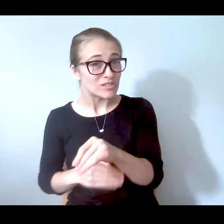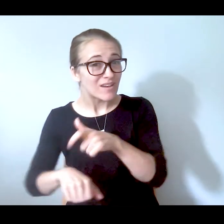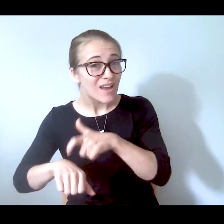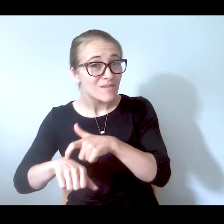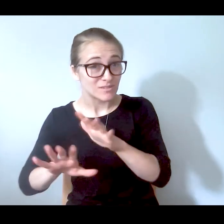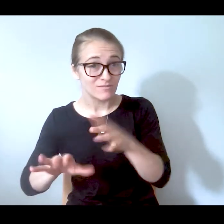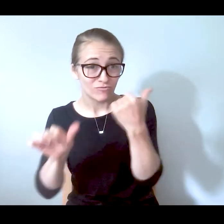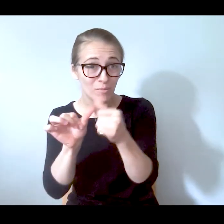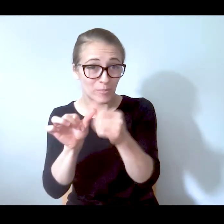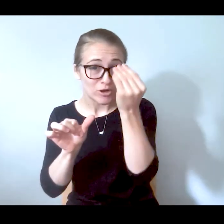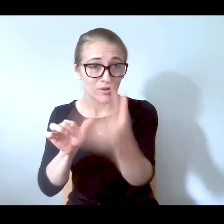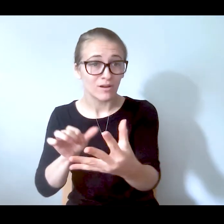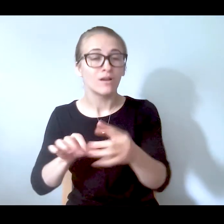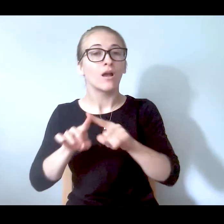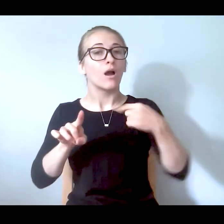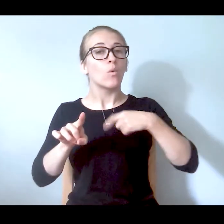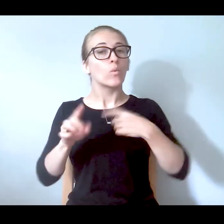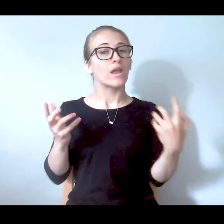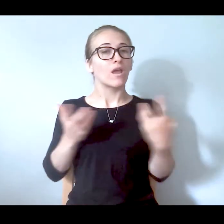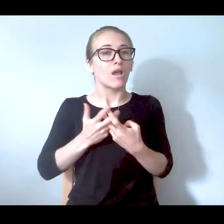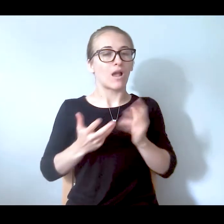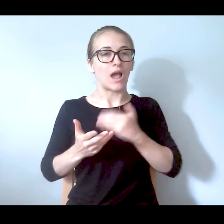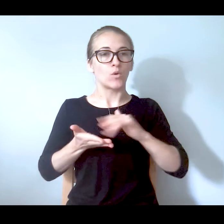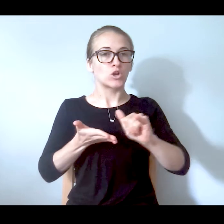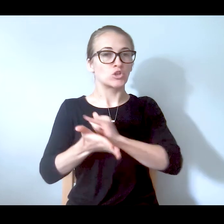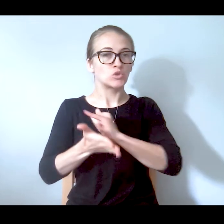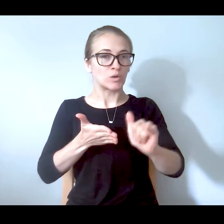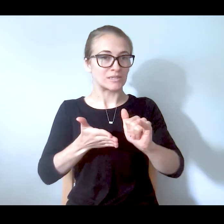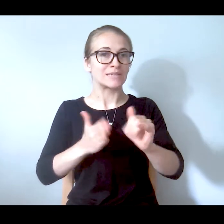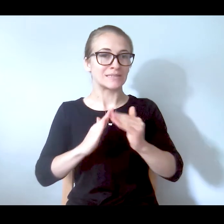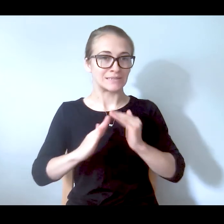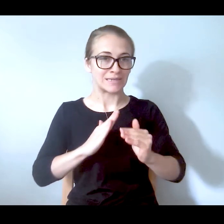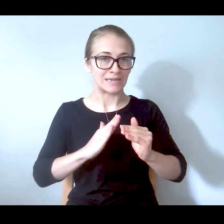it to our New York City landscape and also took in